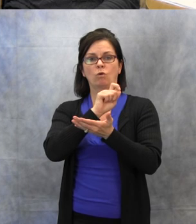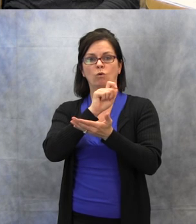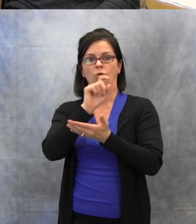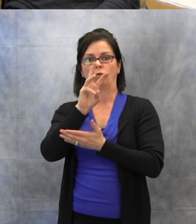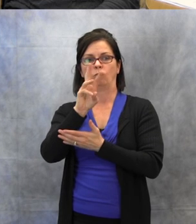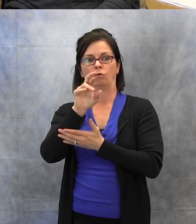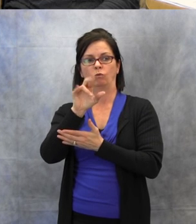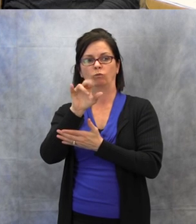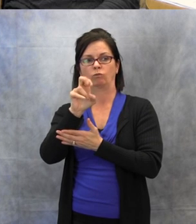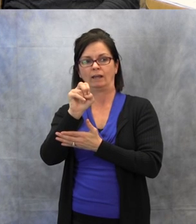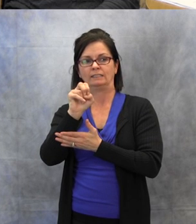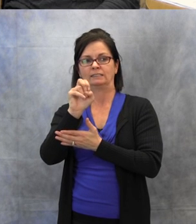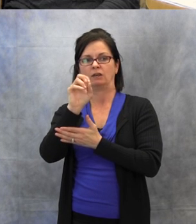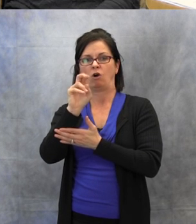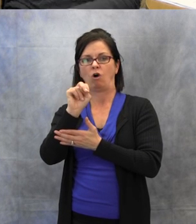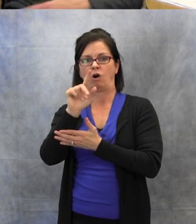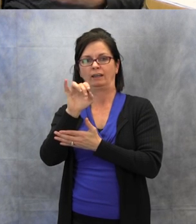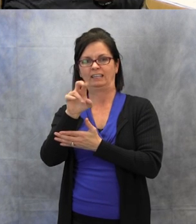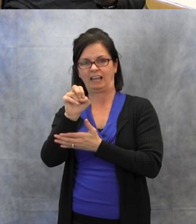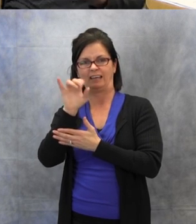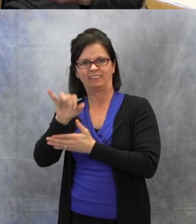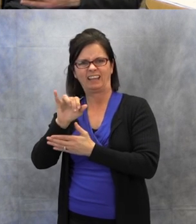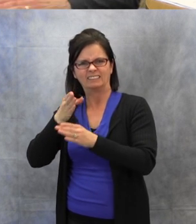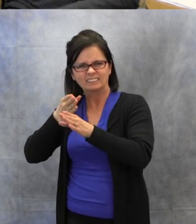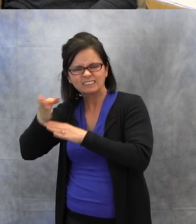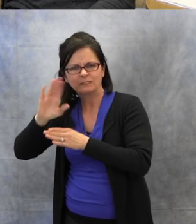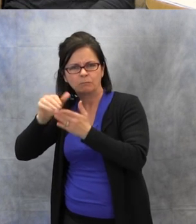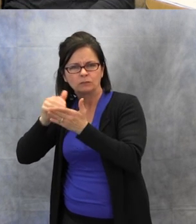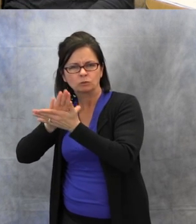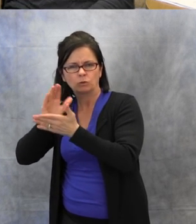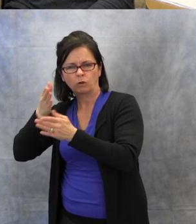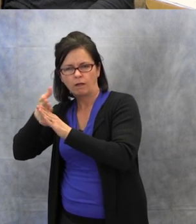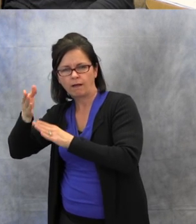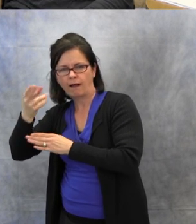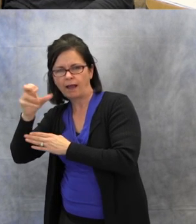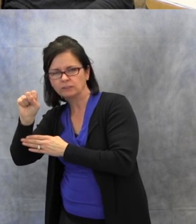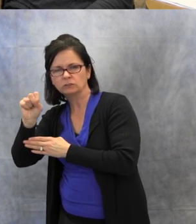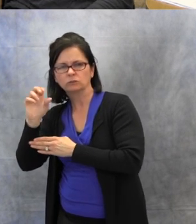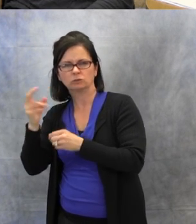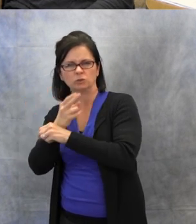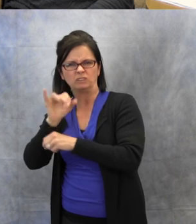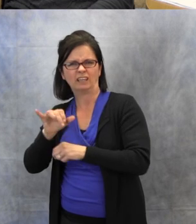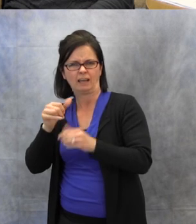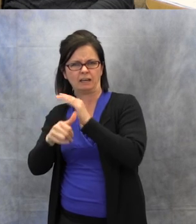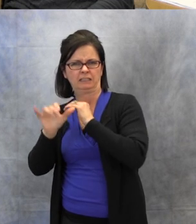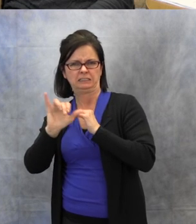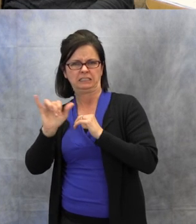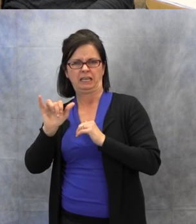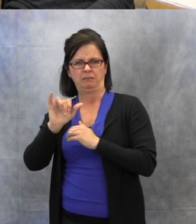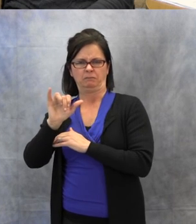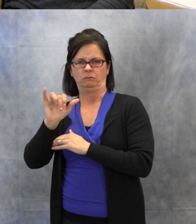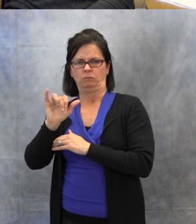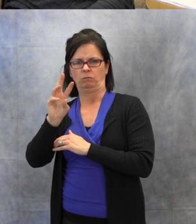for middle school and high school at that same website. So check it out. Those are great reading